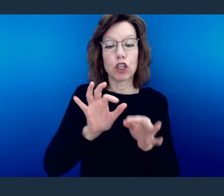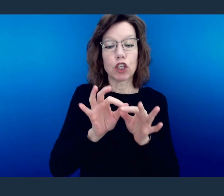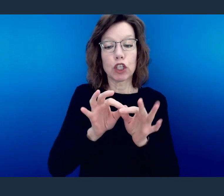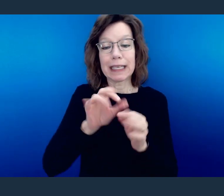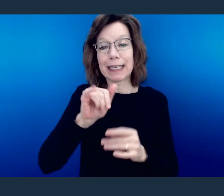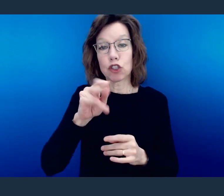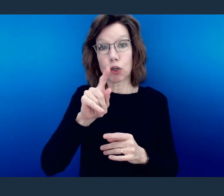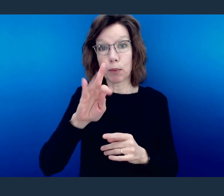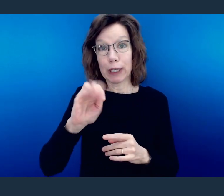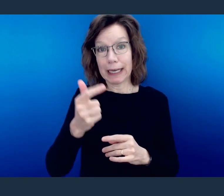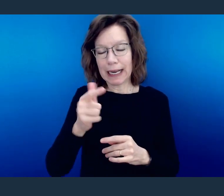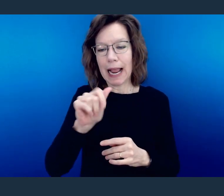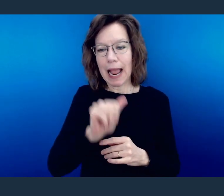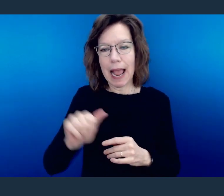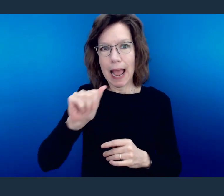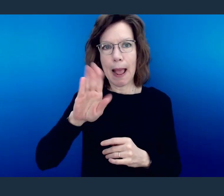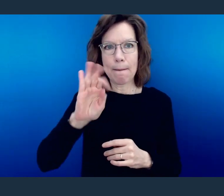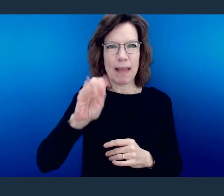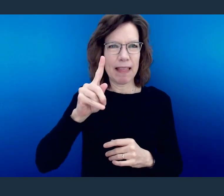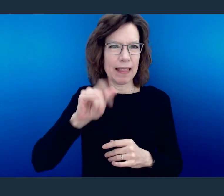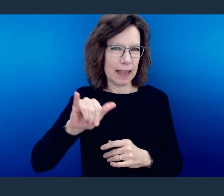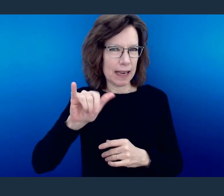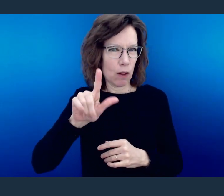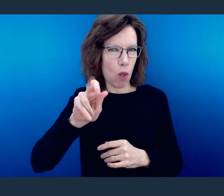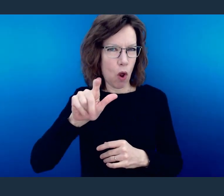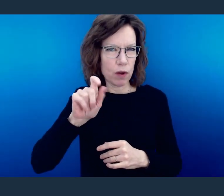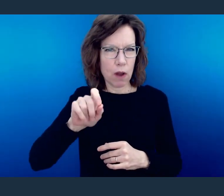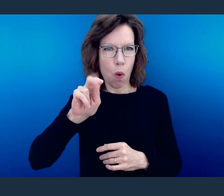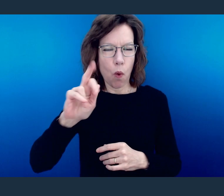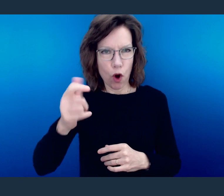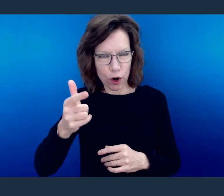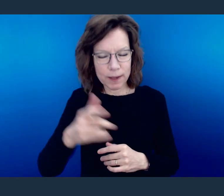As I mentioned, I'm the director of youth ministry.